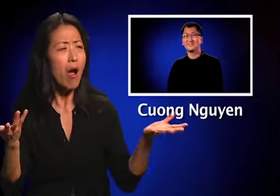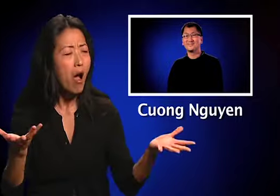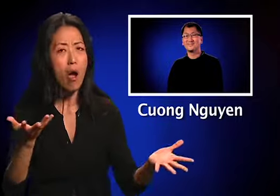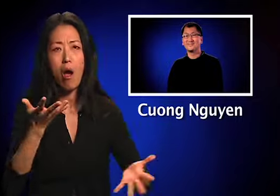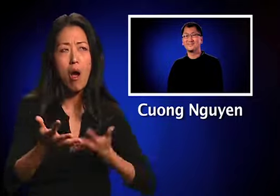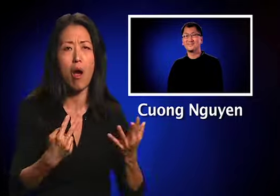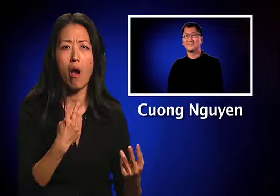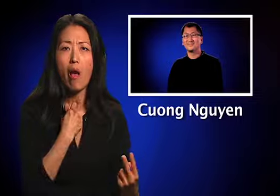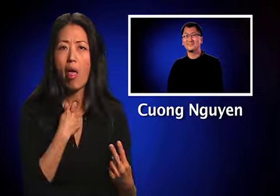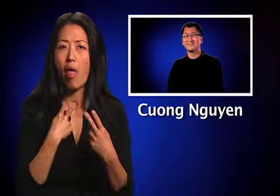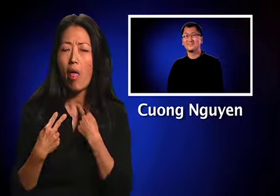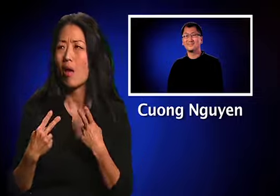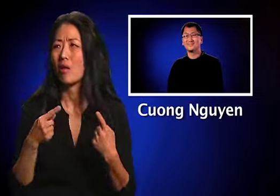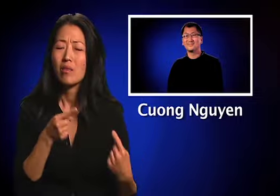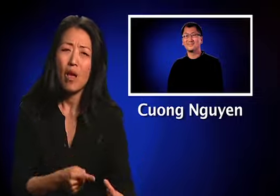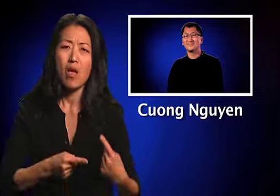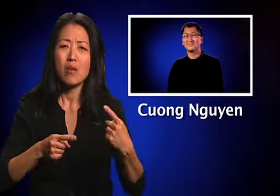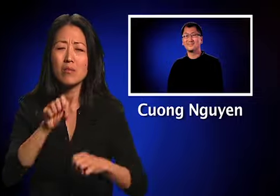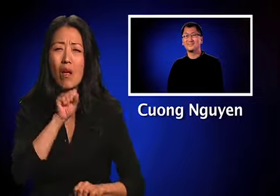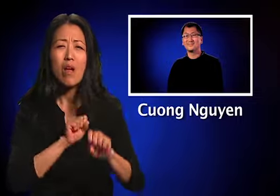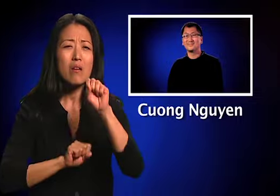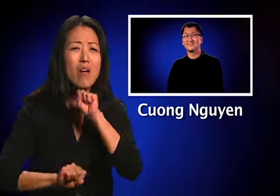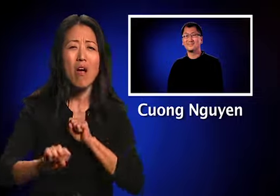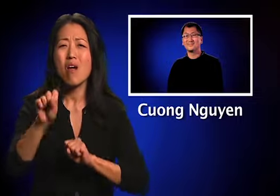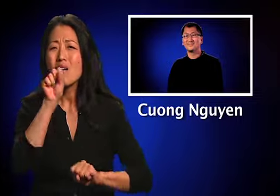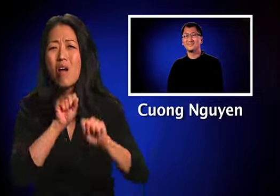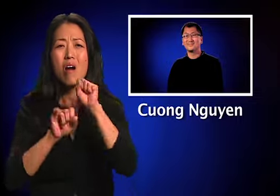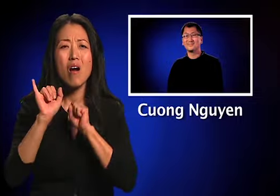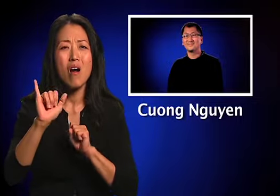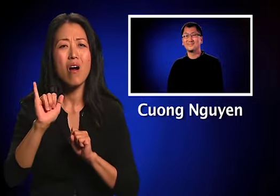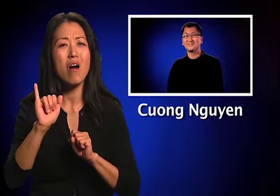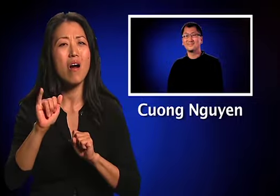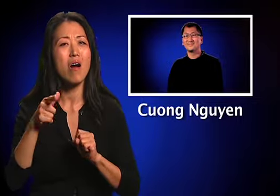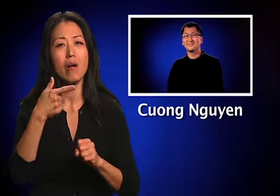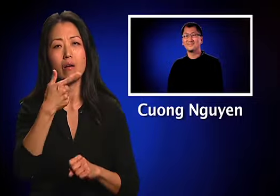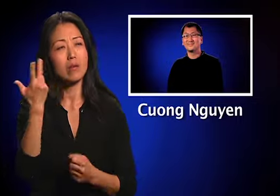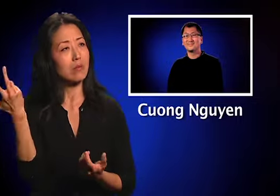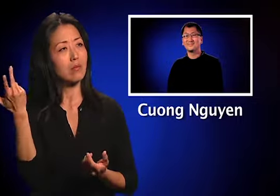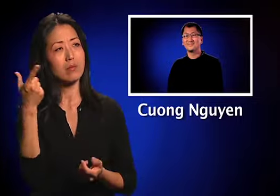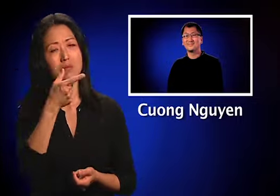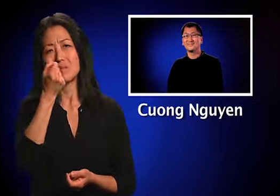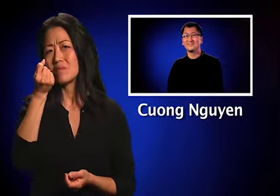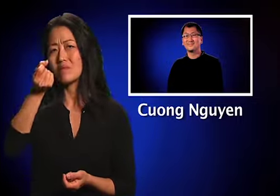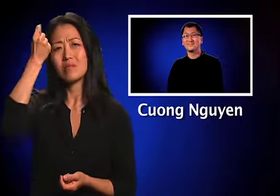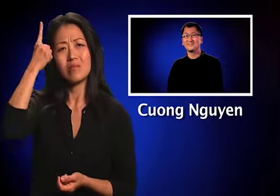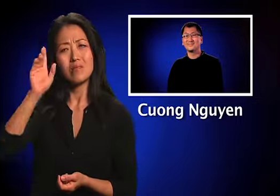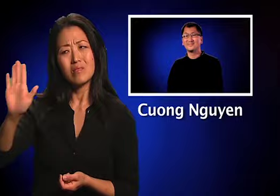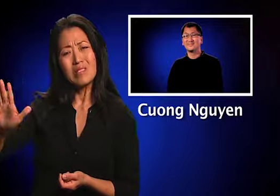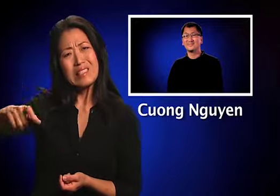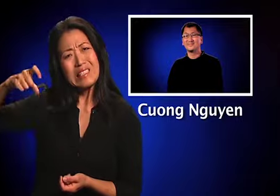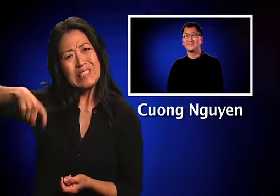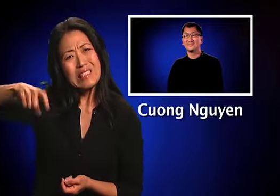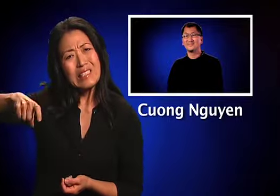understand his care and treatment plan.